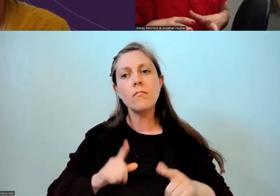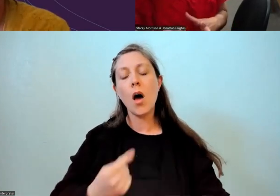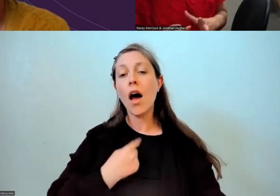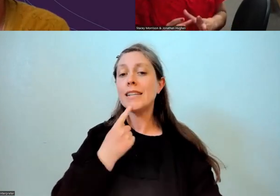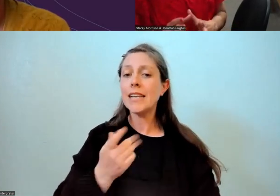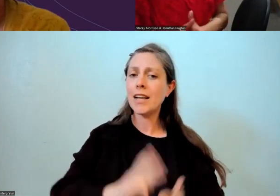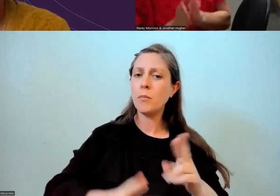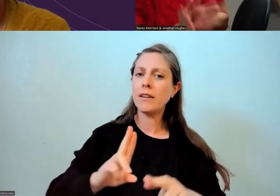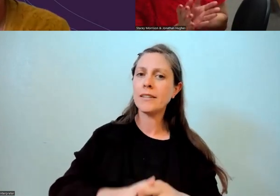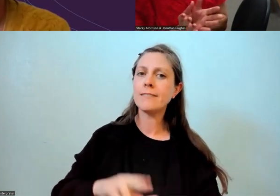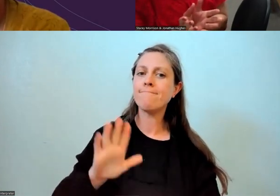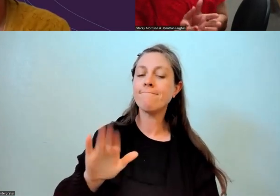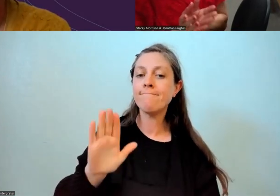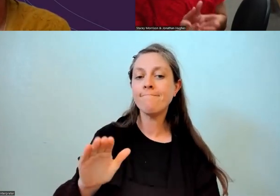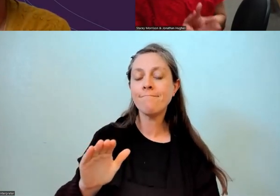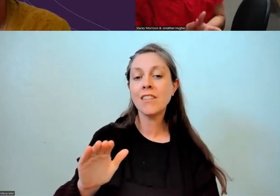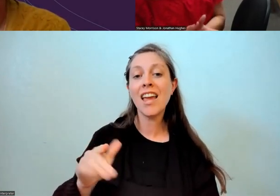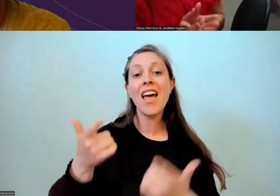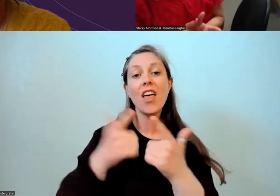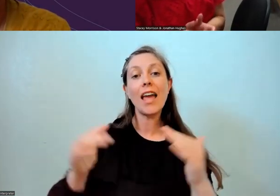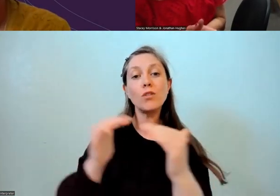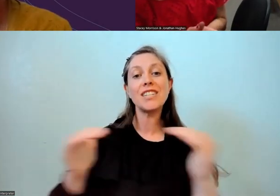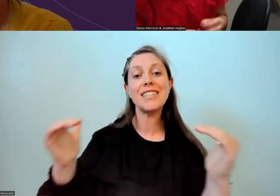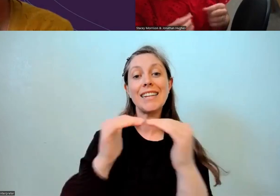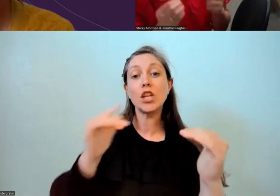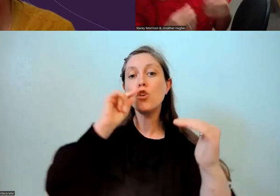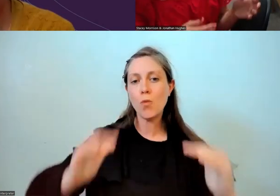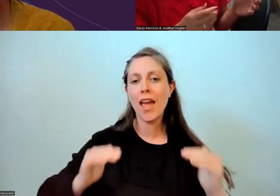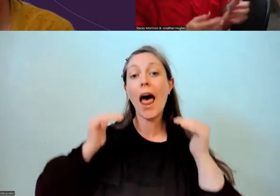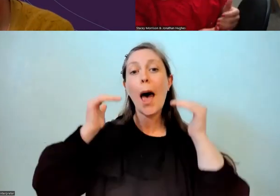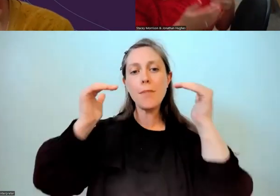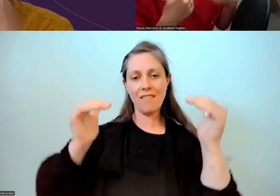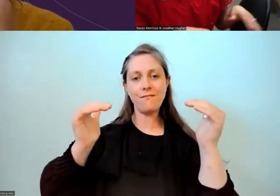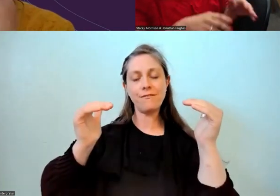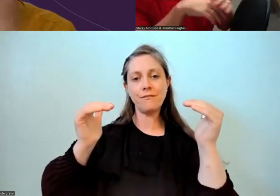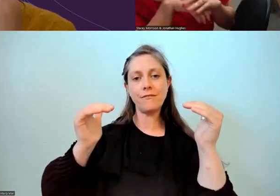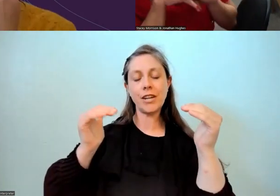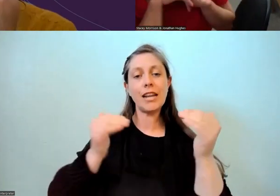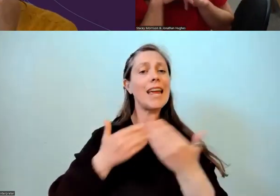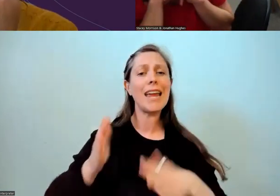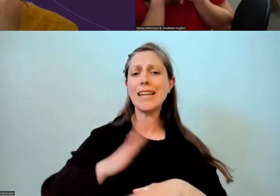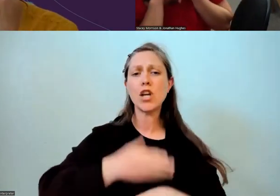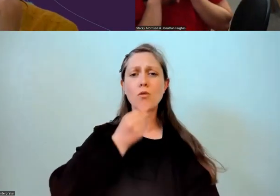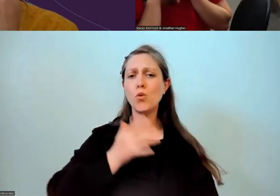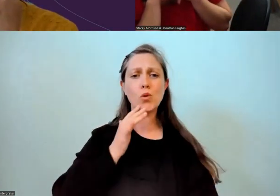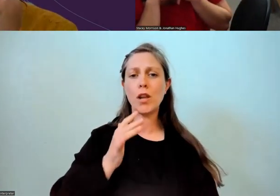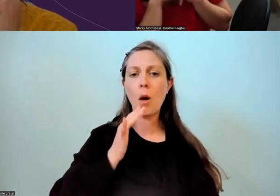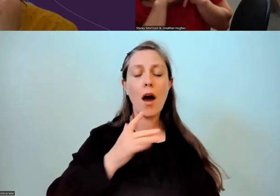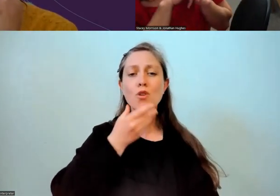is the status of the language is what you can uplift by using Māori every single day in a tiny way